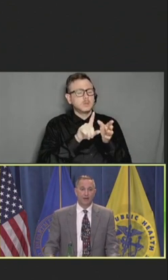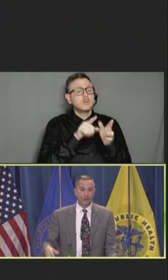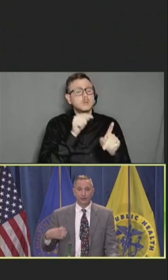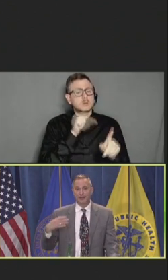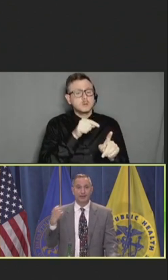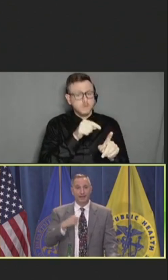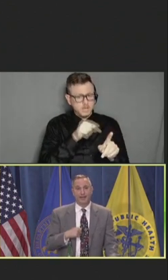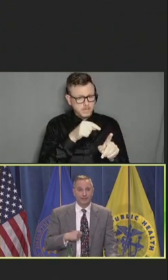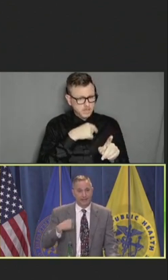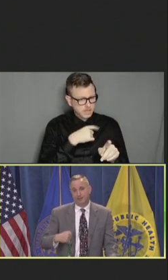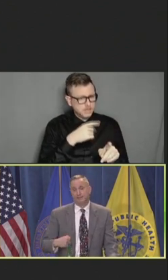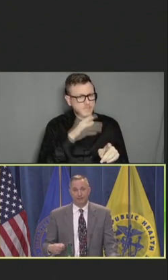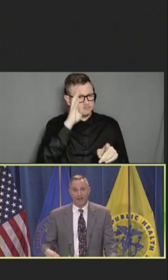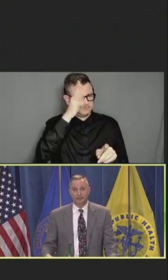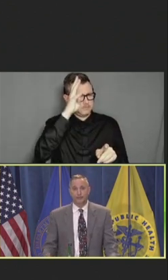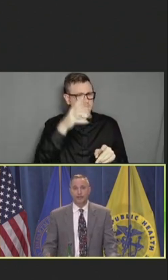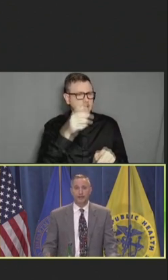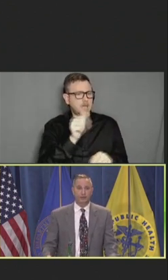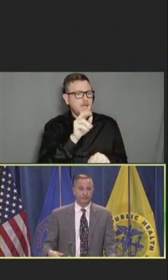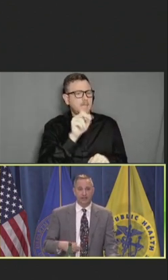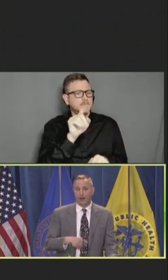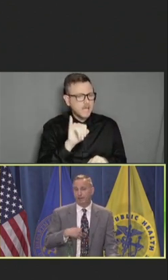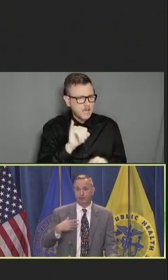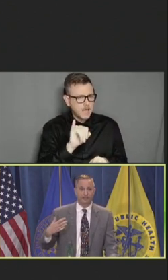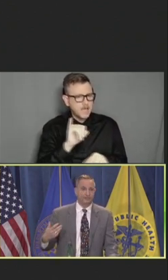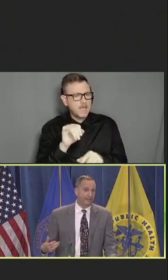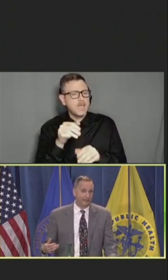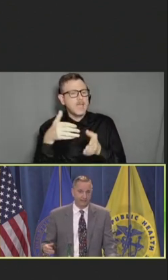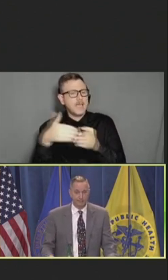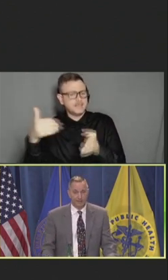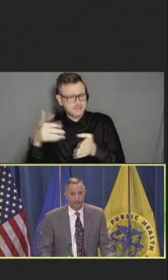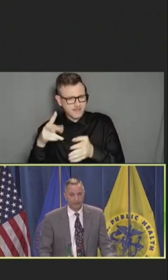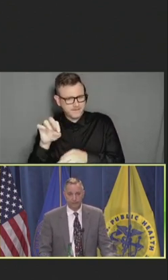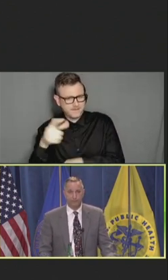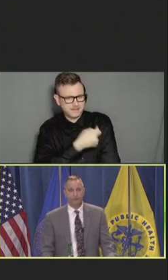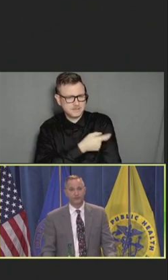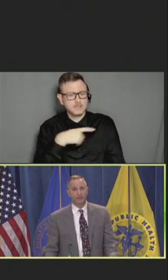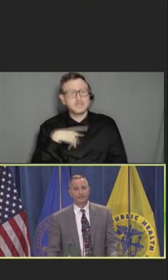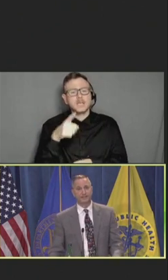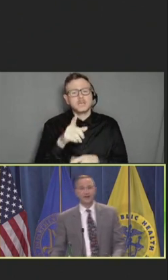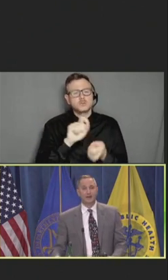We created an anti-anti-vax toolkit, which has now been translated into Spanish, French, and Portuguese.